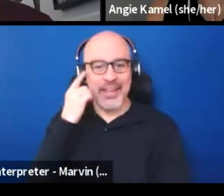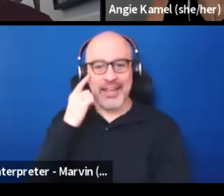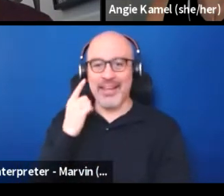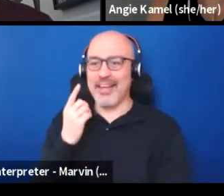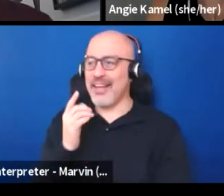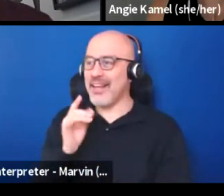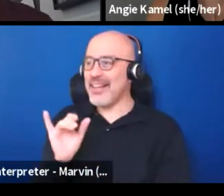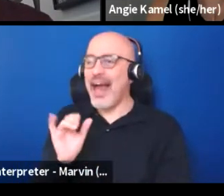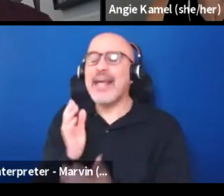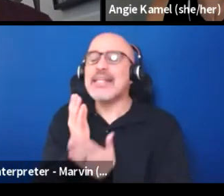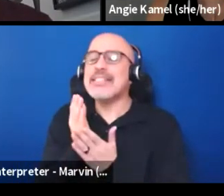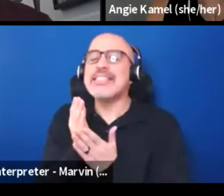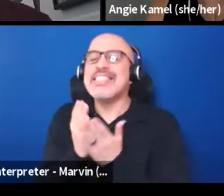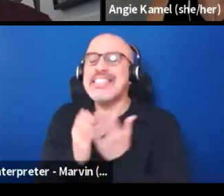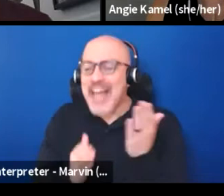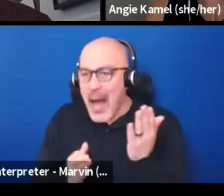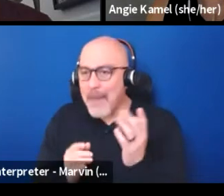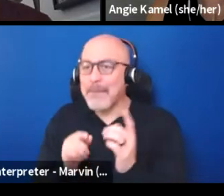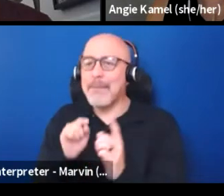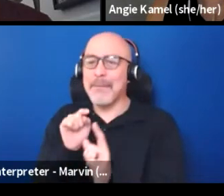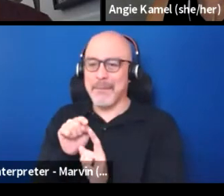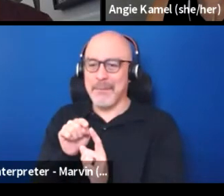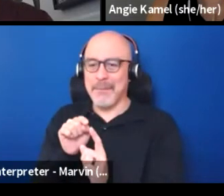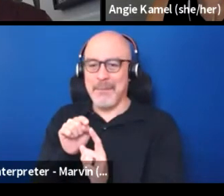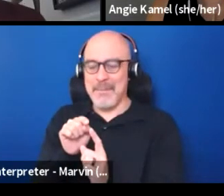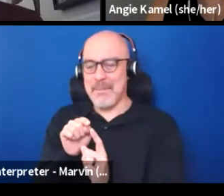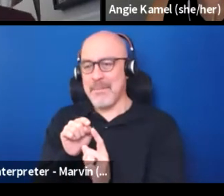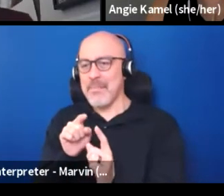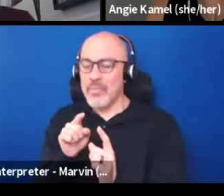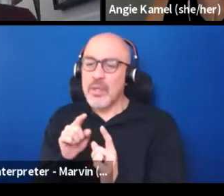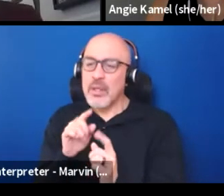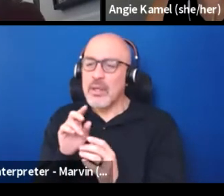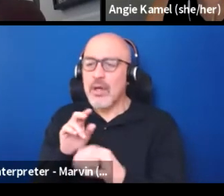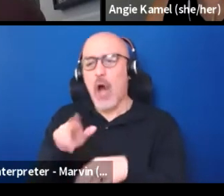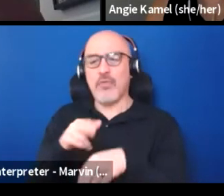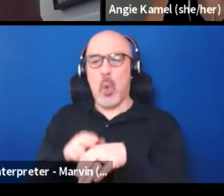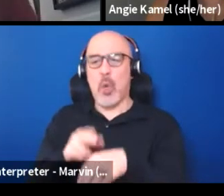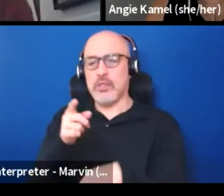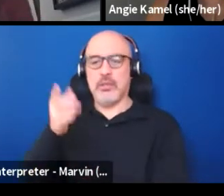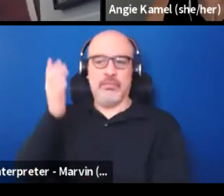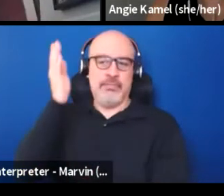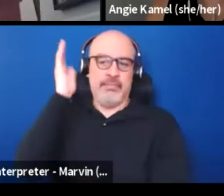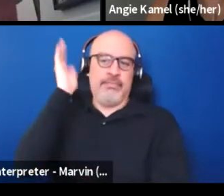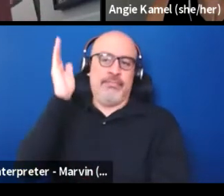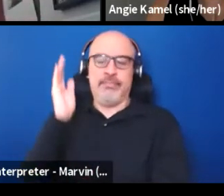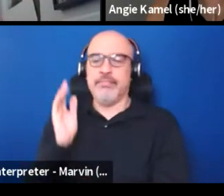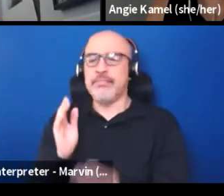There are certain aspects where if you were to go to give public comment and you are trying to explain,